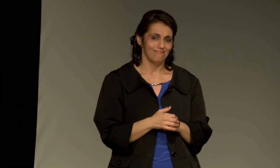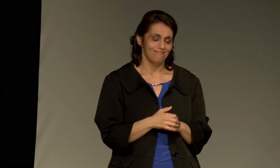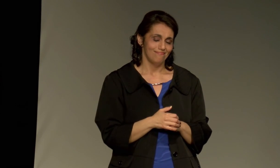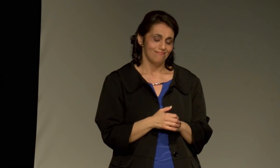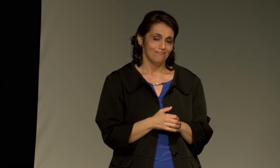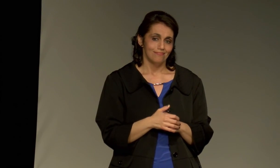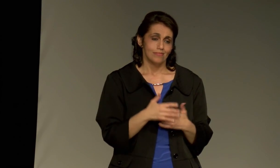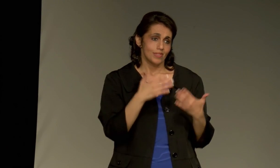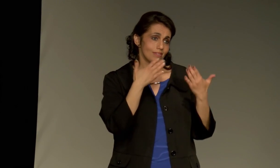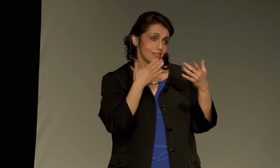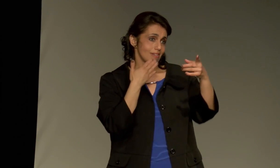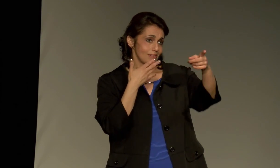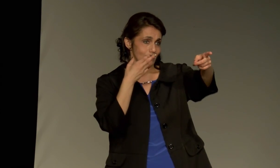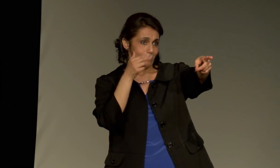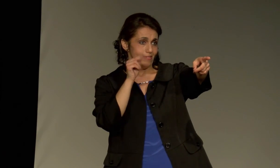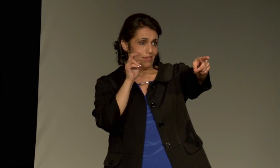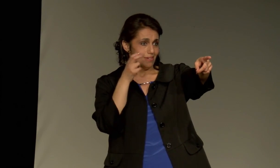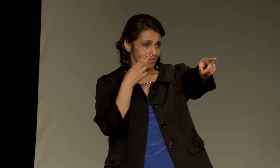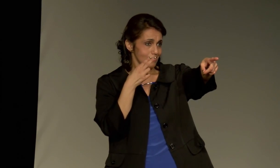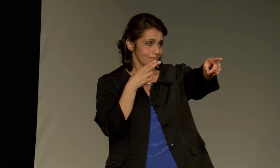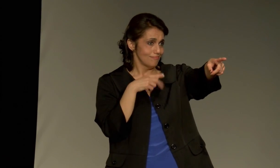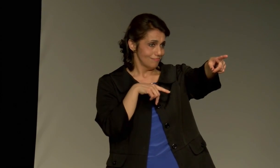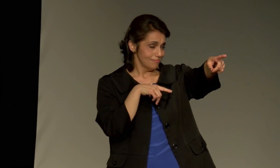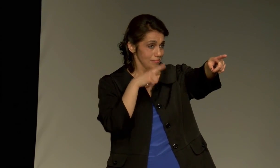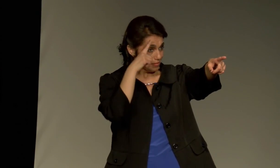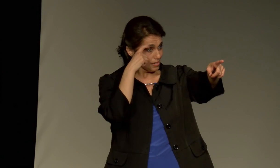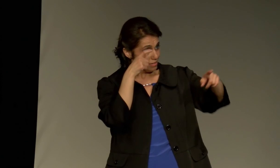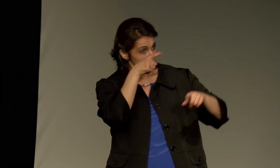Because of them, I'm here today.